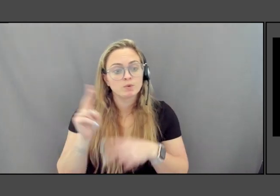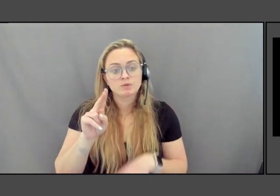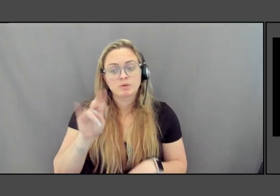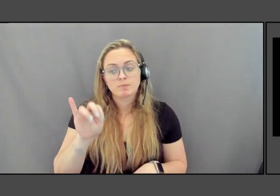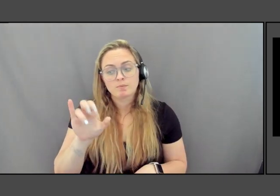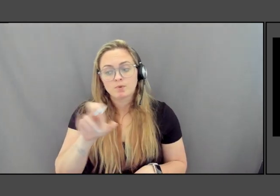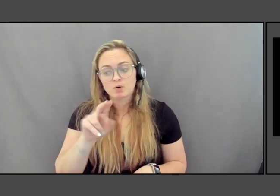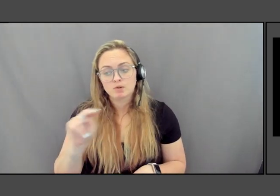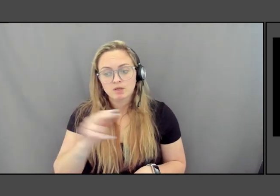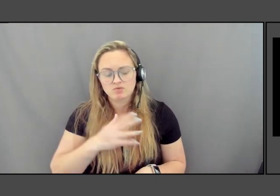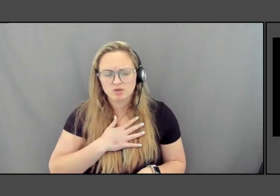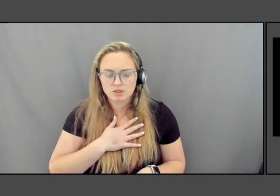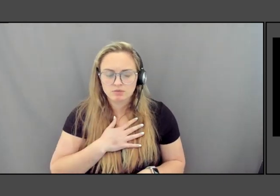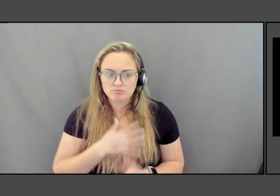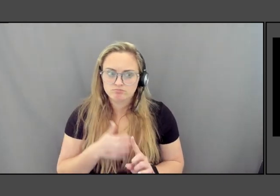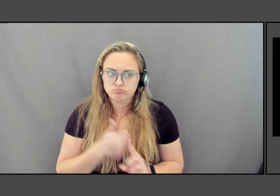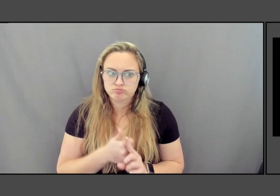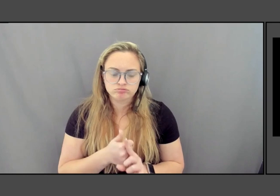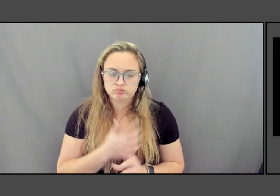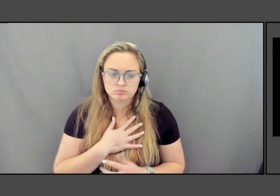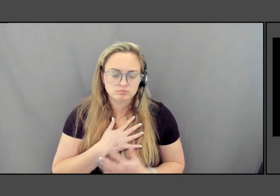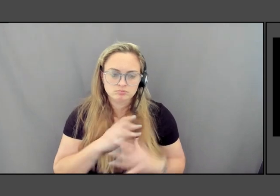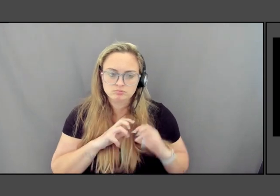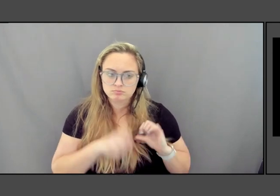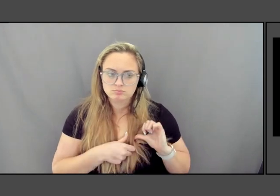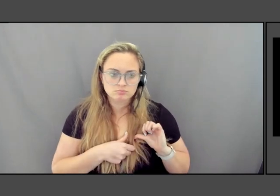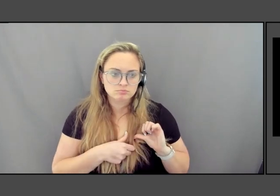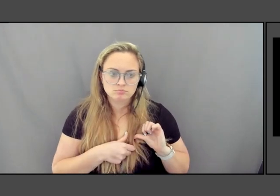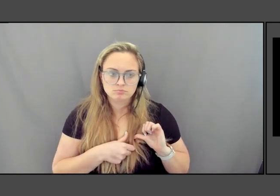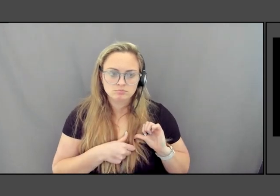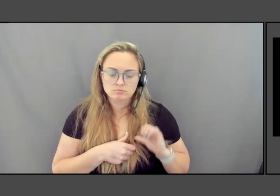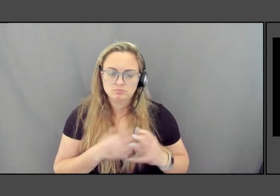or they're just so painful and so powerful